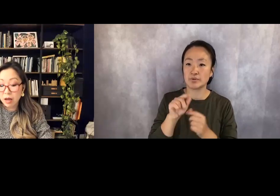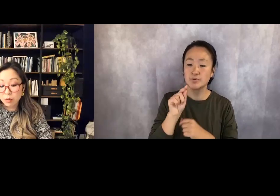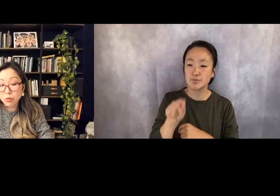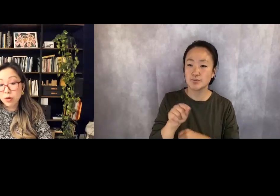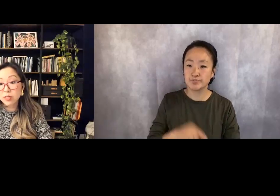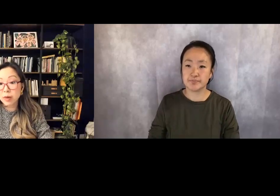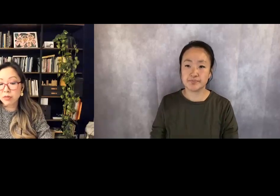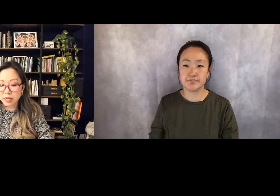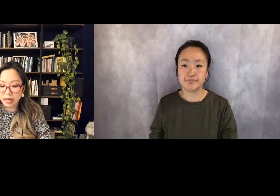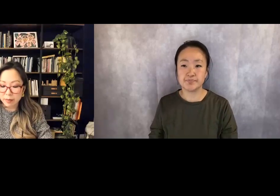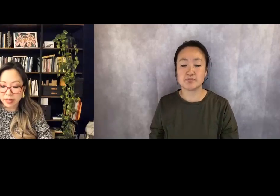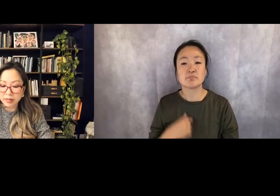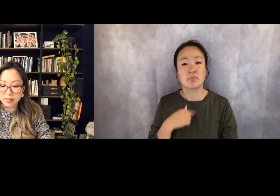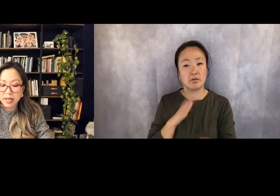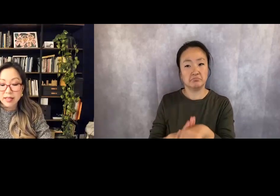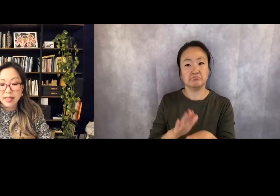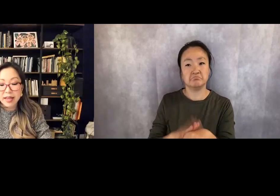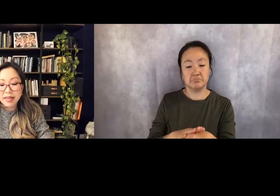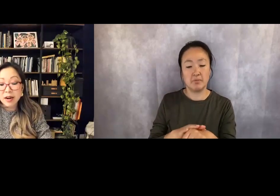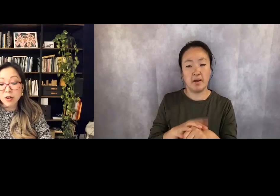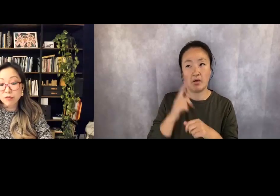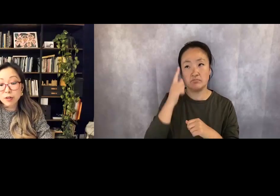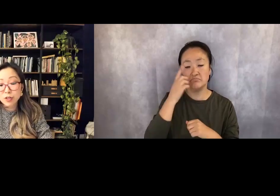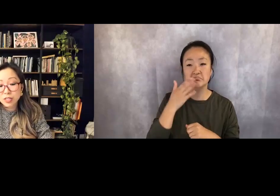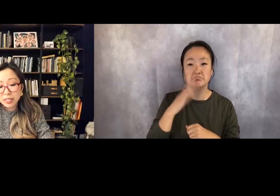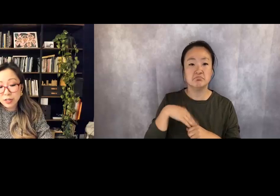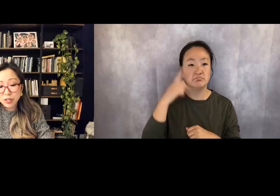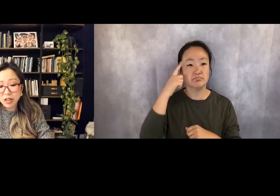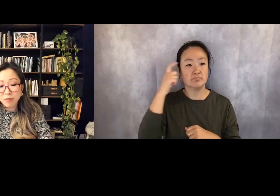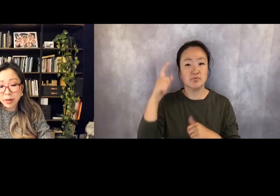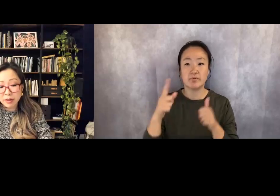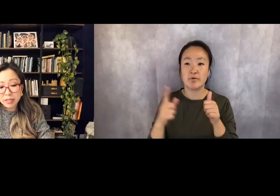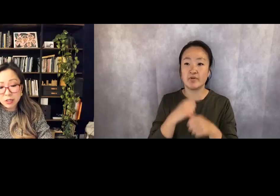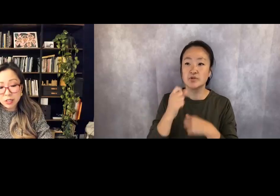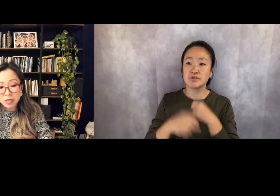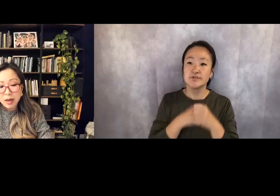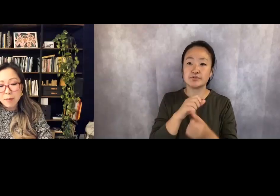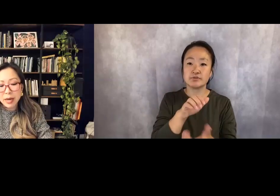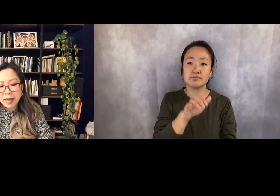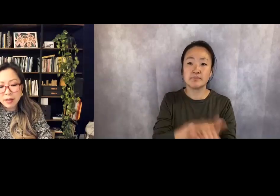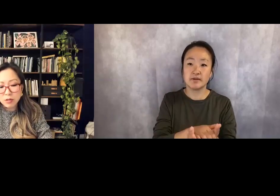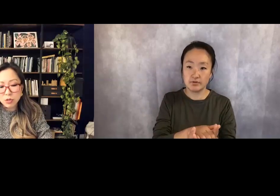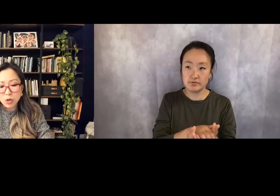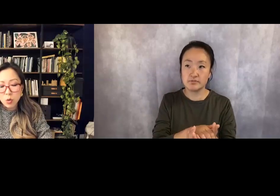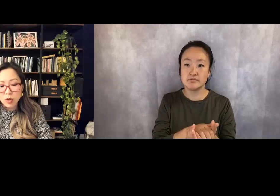I was warned about the nightmares, that in our first years of marriage, my hells would